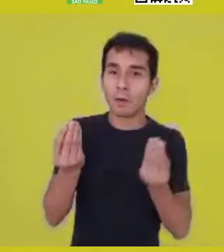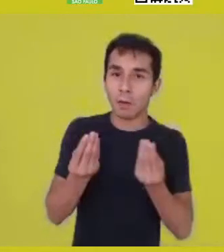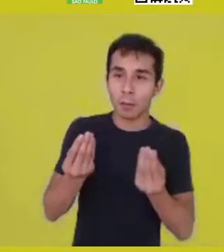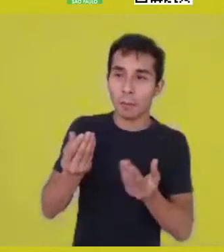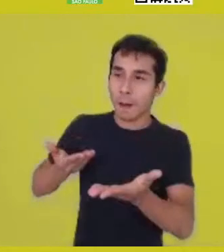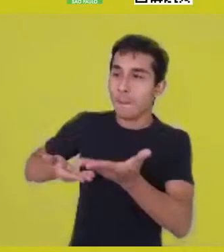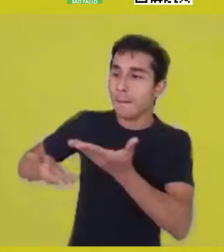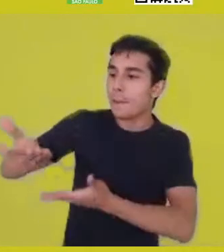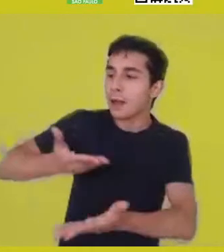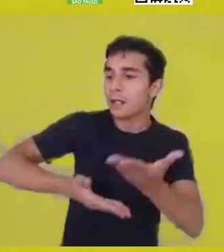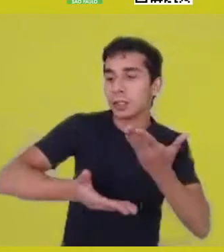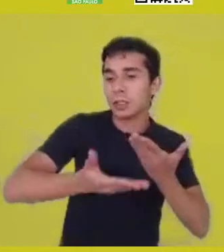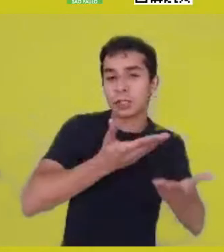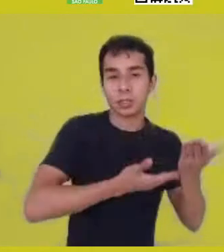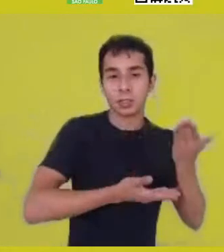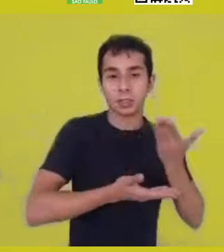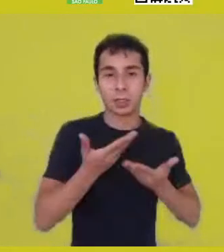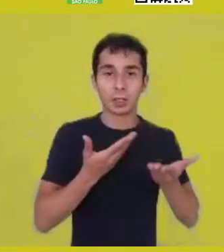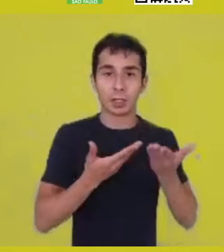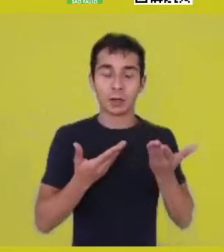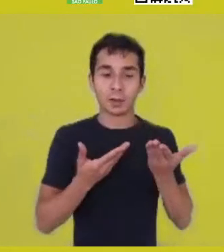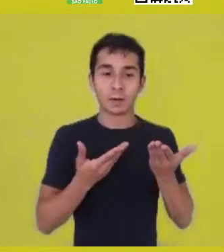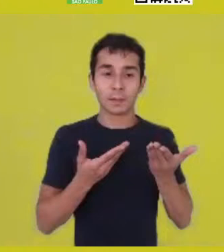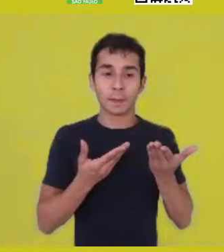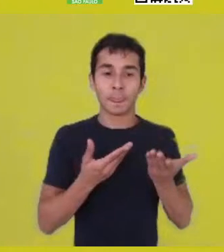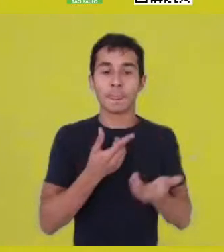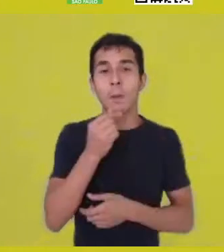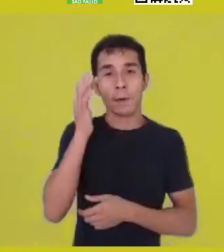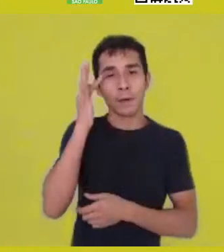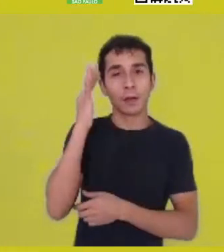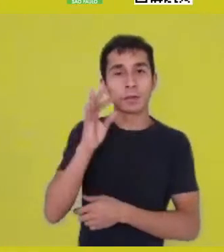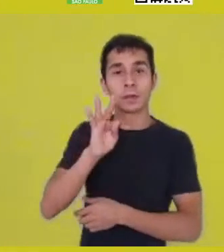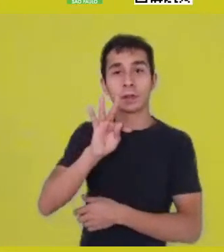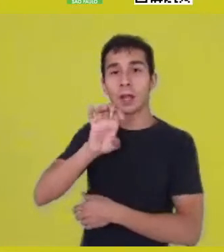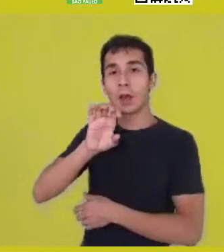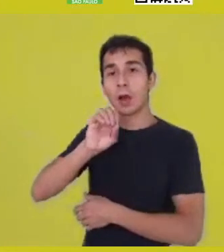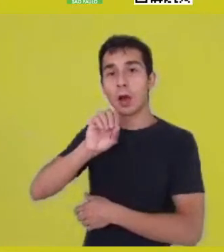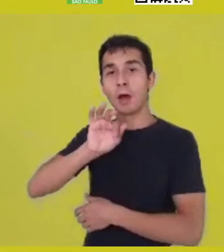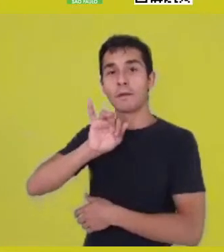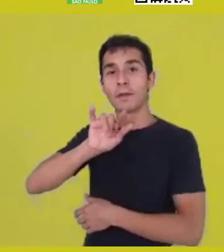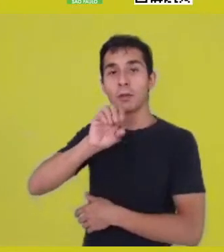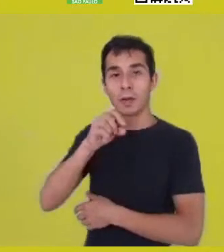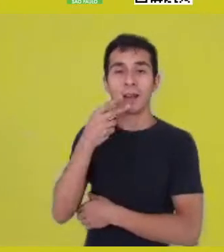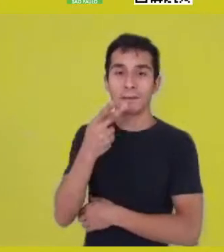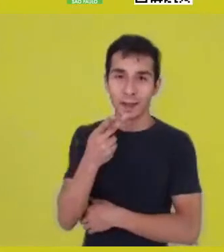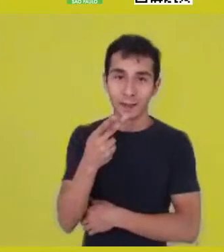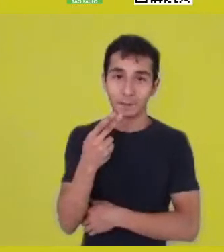and Theóphile Obenga says, “This Egyptian society lasted 35 centuries,